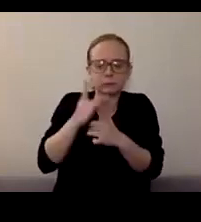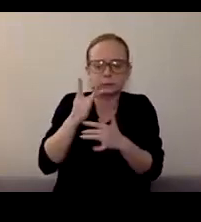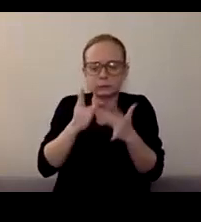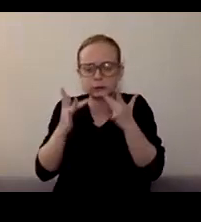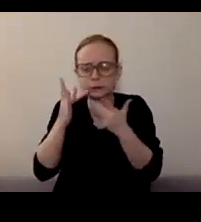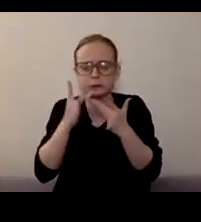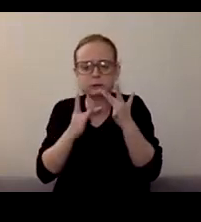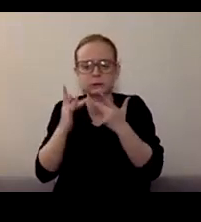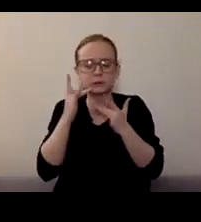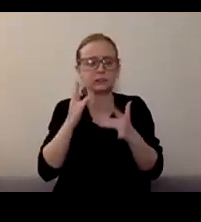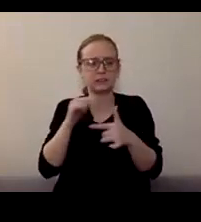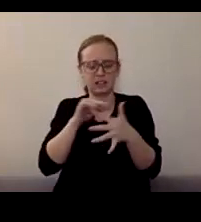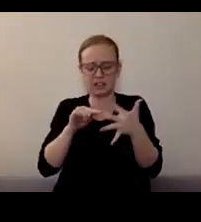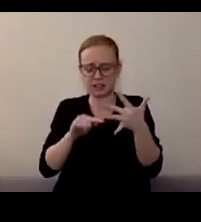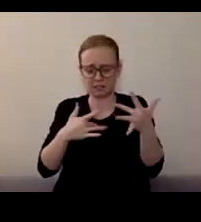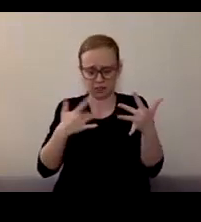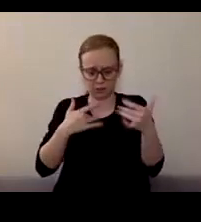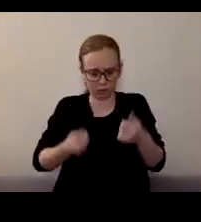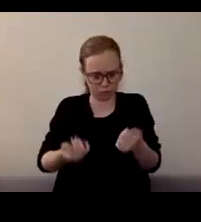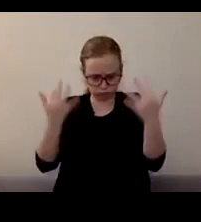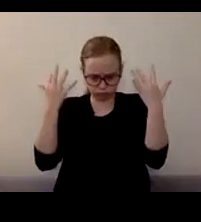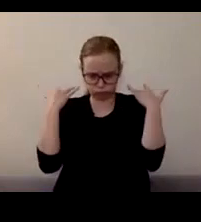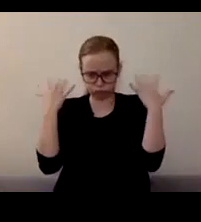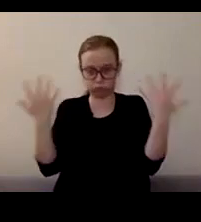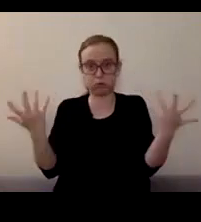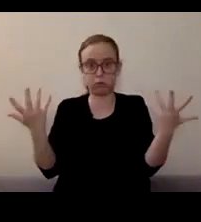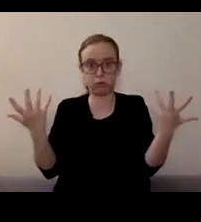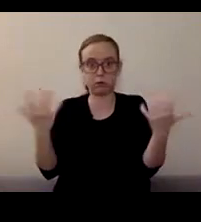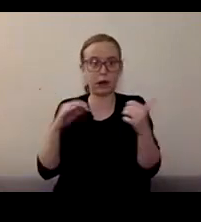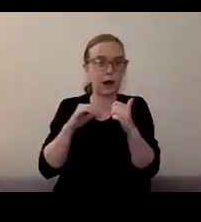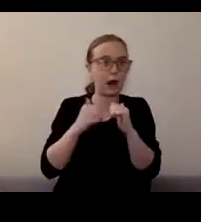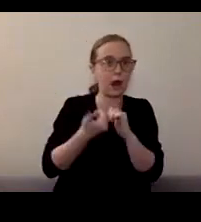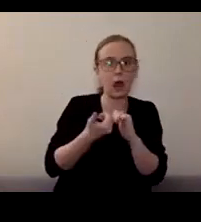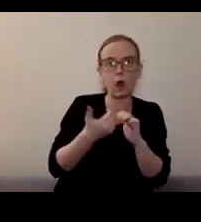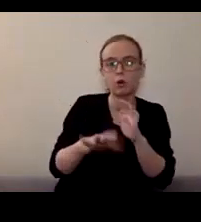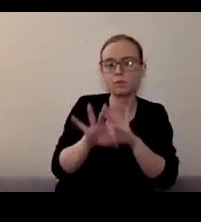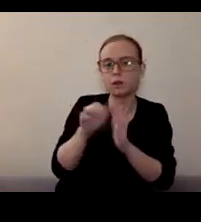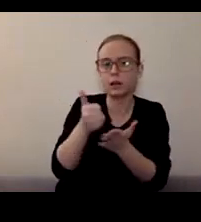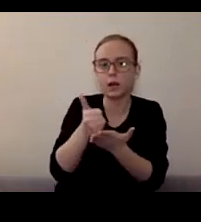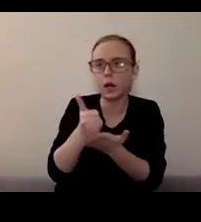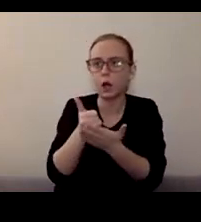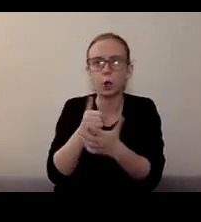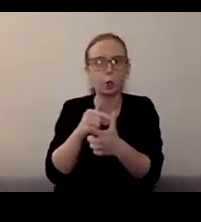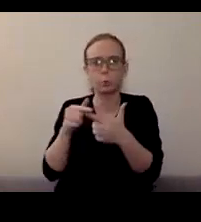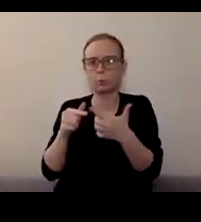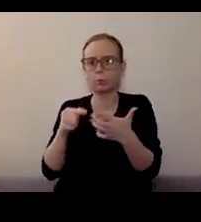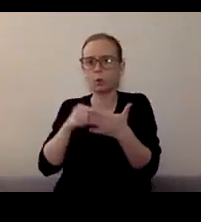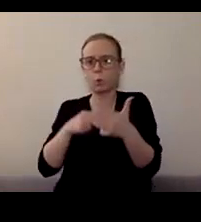And how do I find it? Our panelists this evening will answer these questions and as many of your questions as they can.